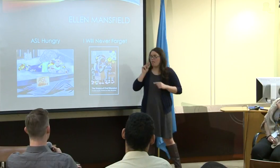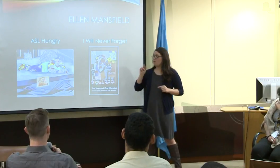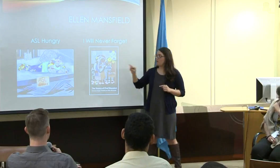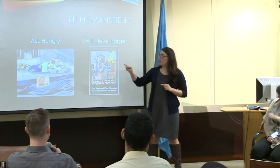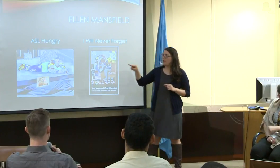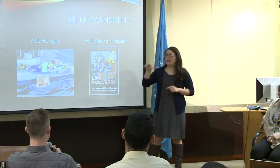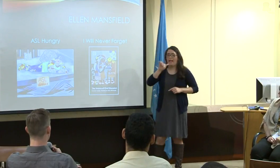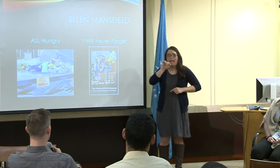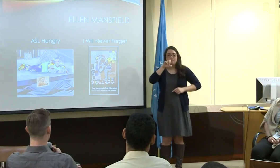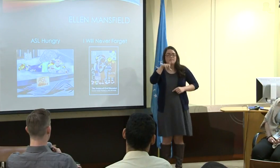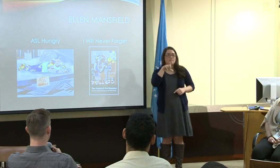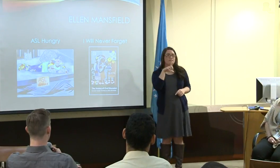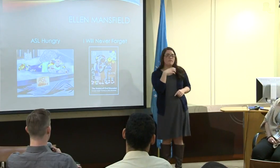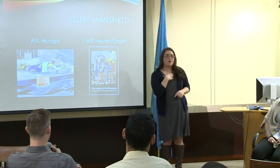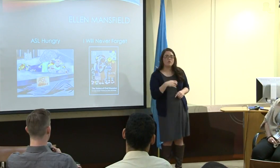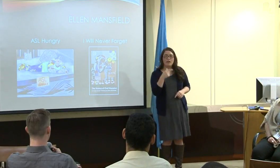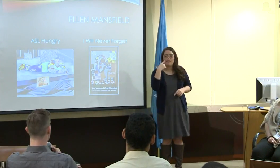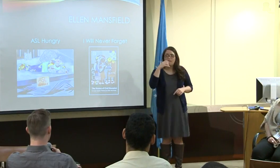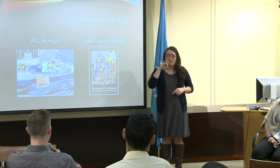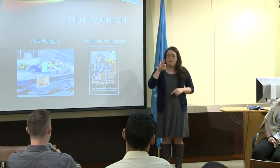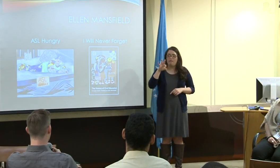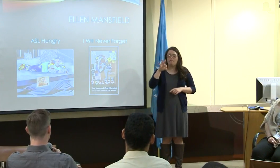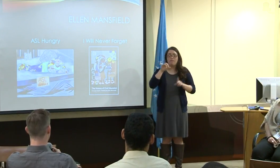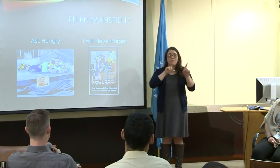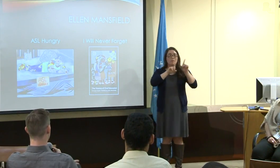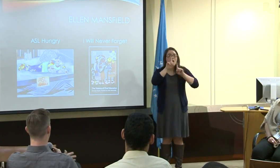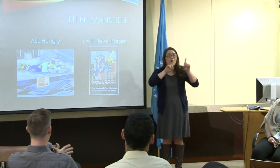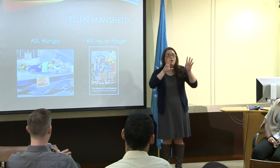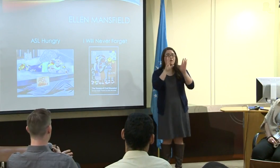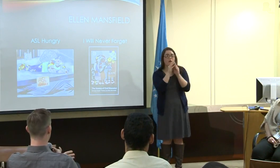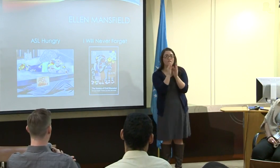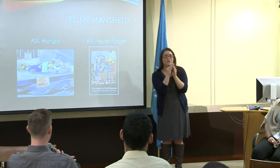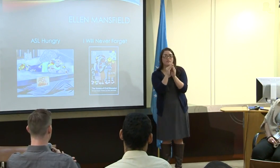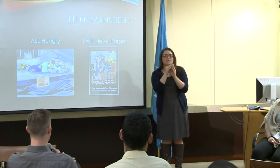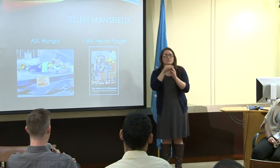When you look at this hunger for ASL,